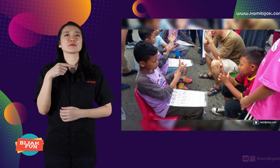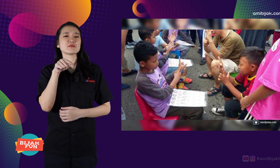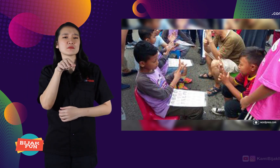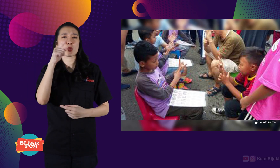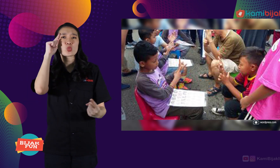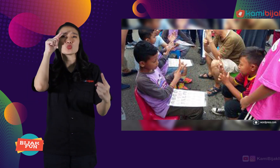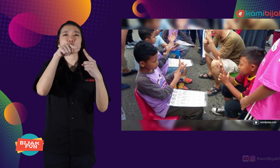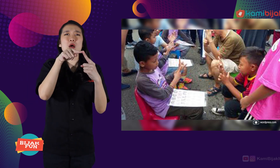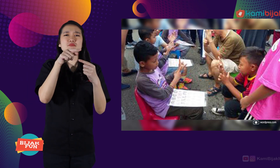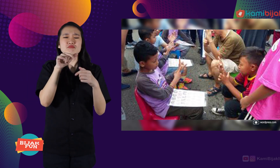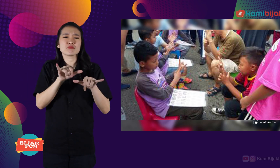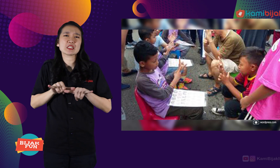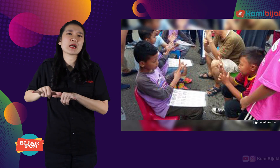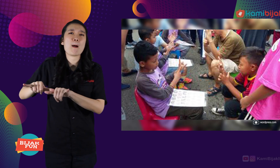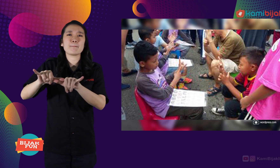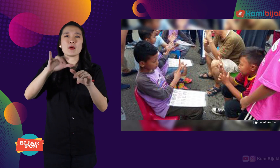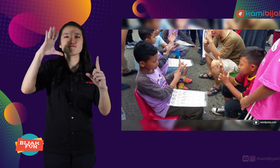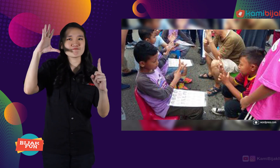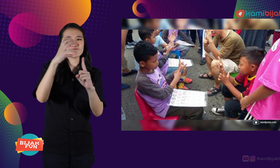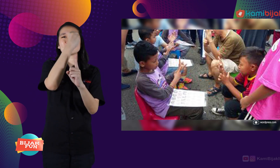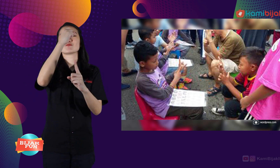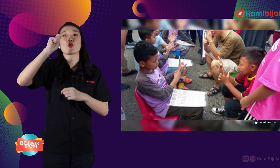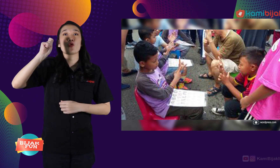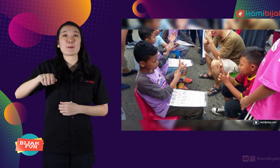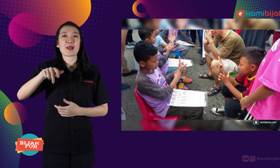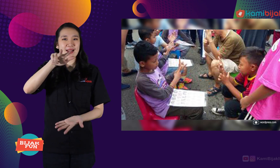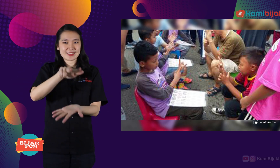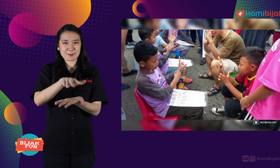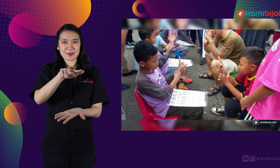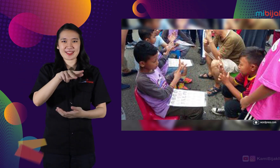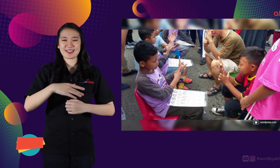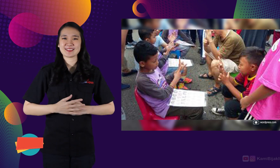for the common goal of achieving legally valid.